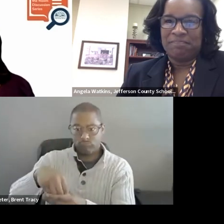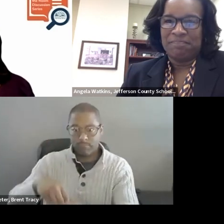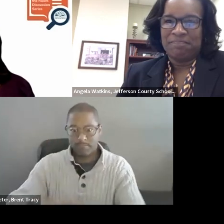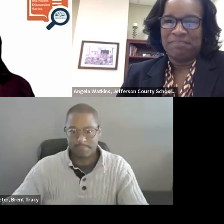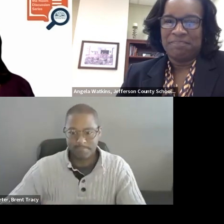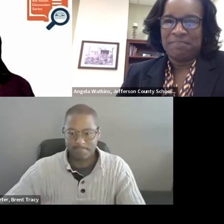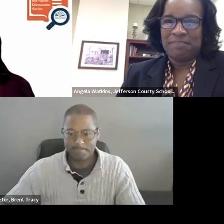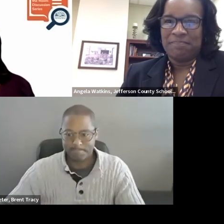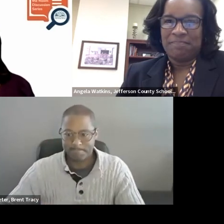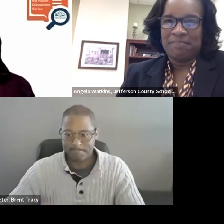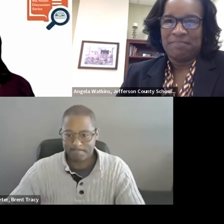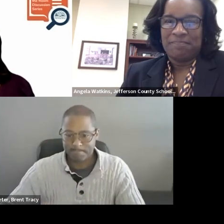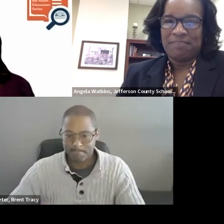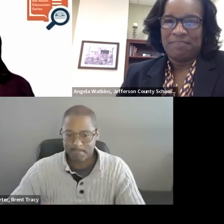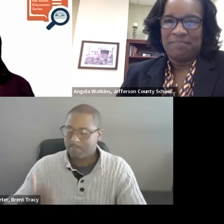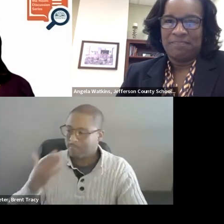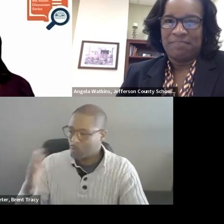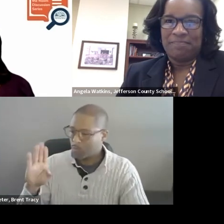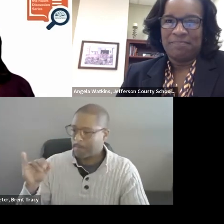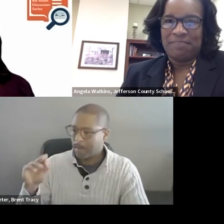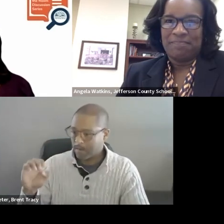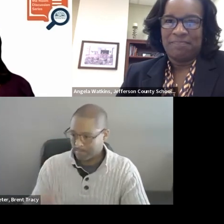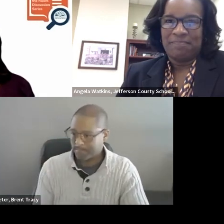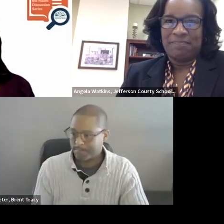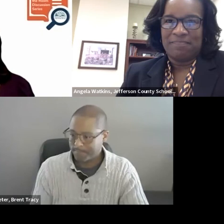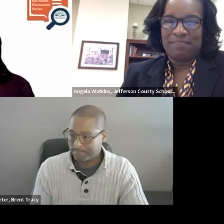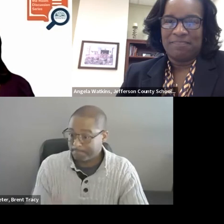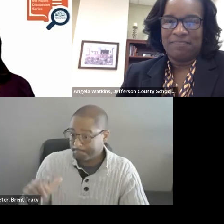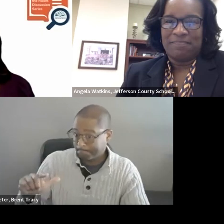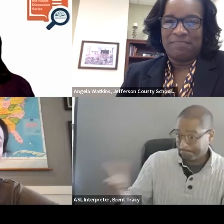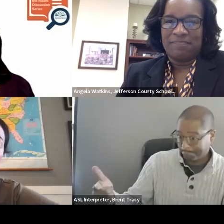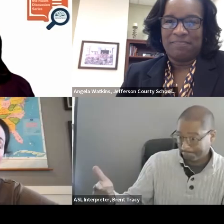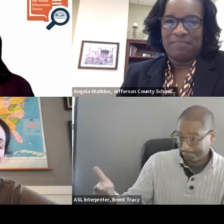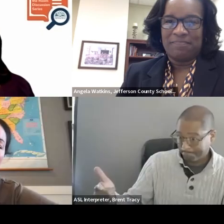LAURA BOOKER, Ph.D.: I put a map coaching